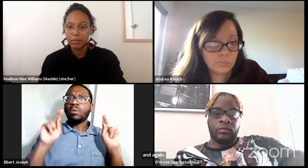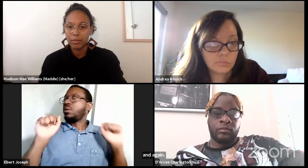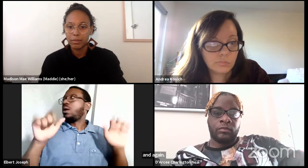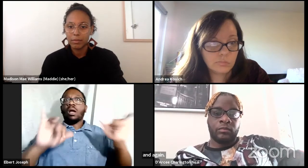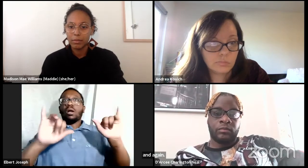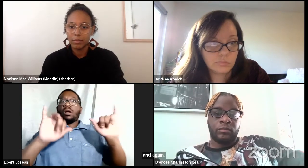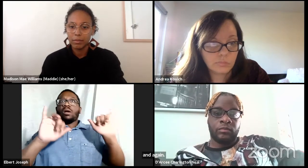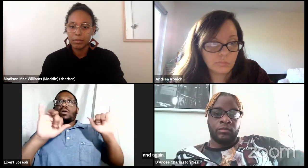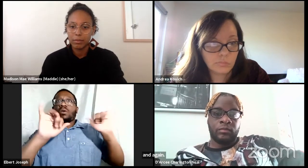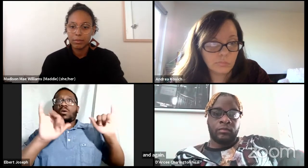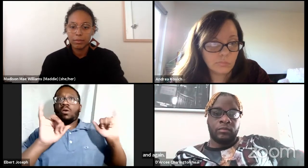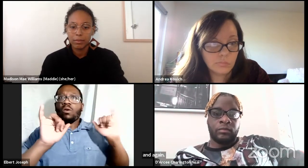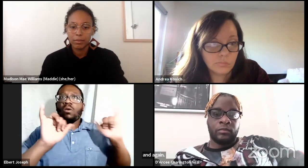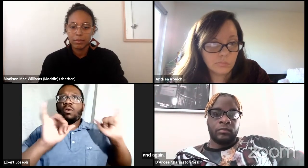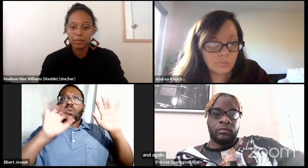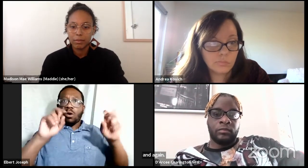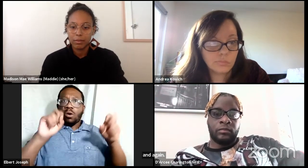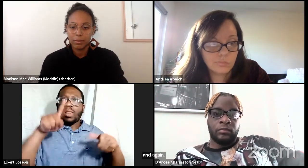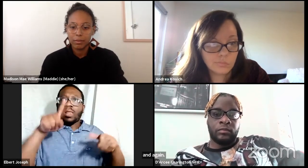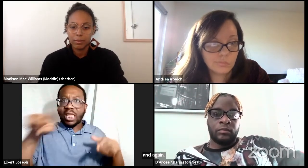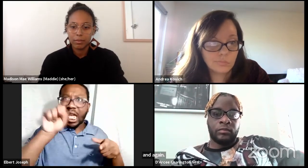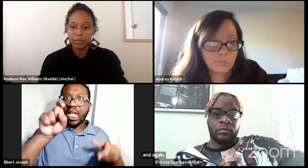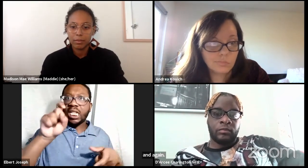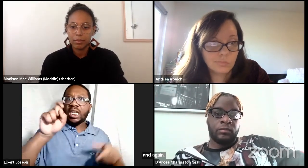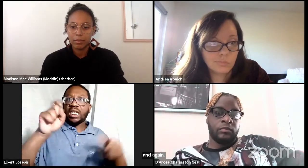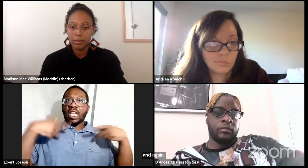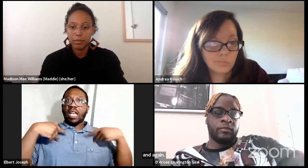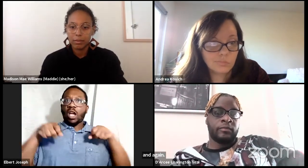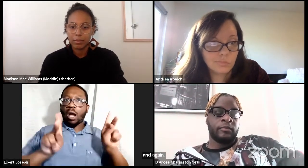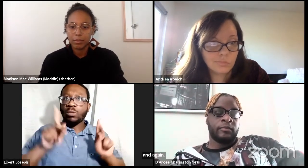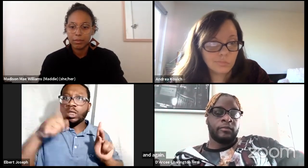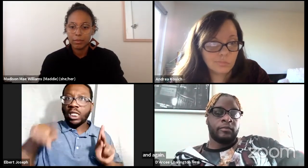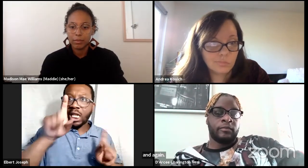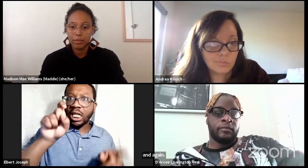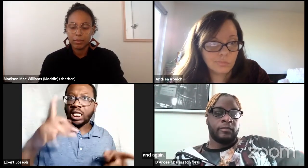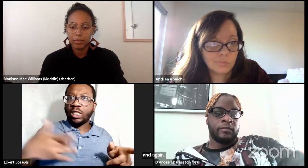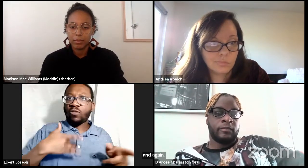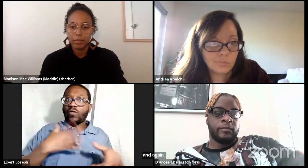I mean, there are stories that are out there to be told and there needs to be an awareness